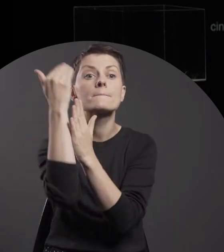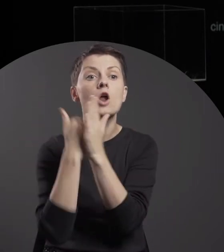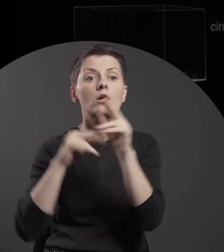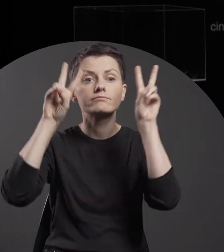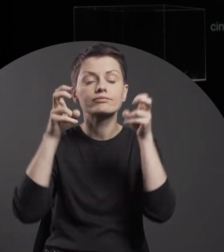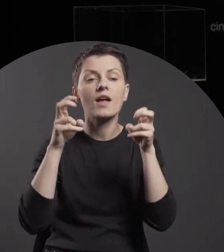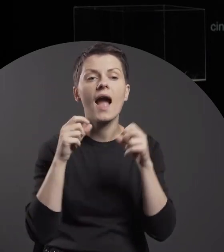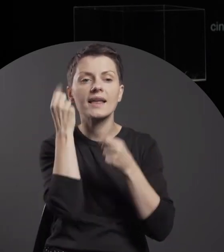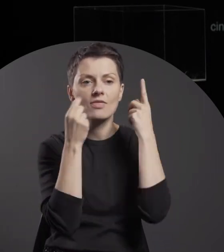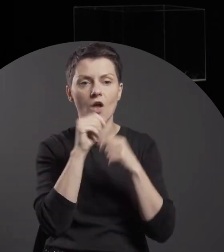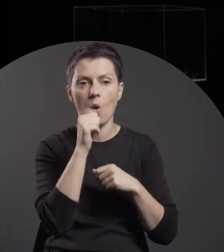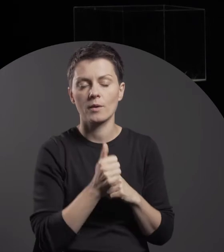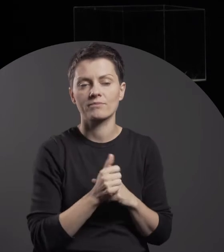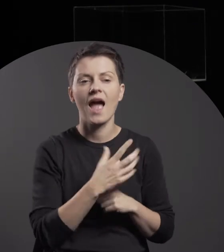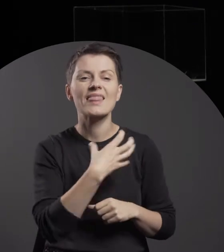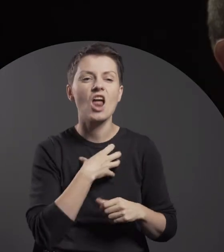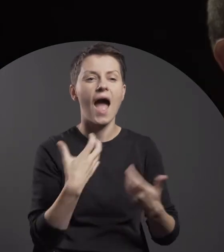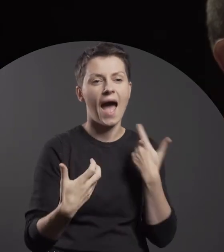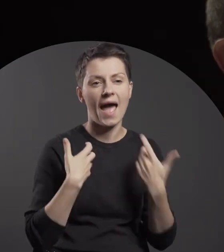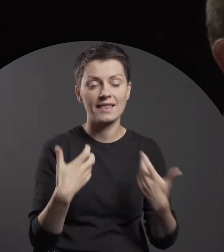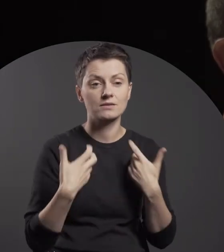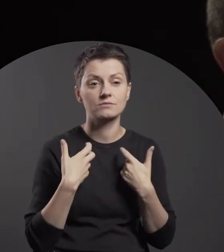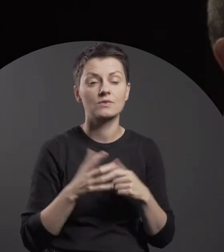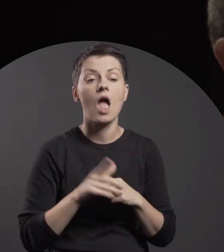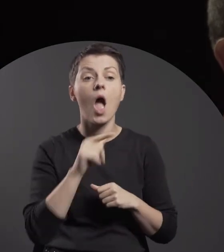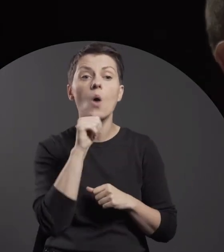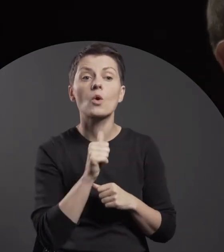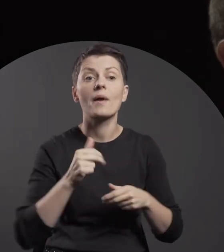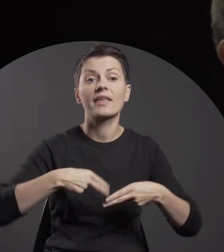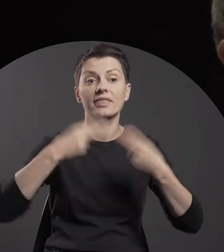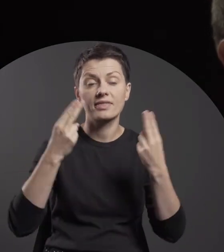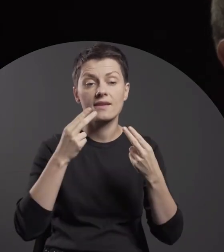She is also the co-curator of “A Bear’s Dream”.